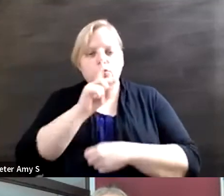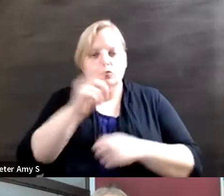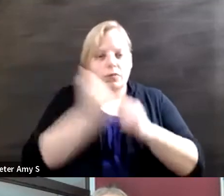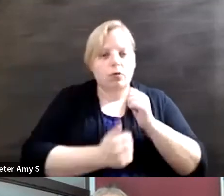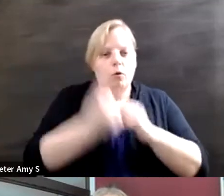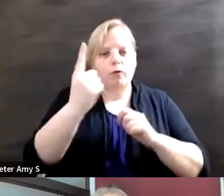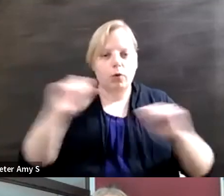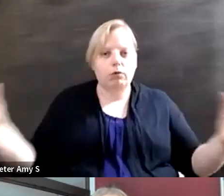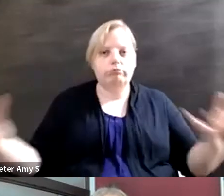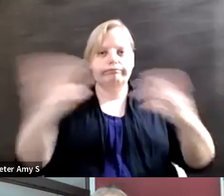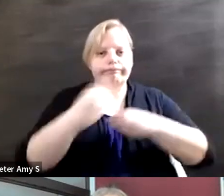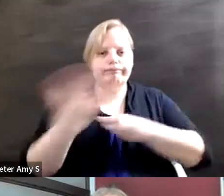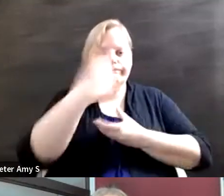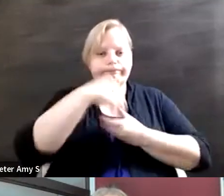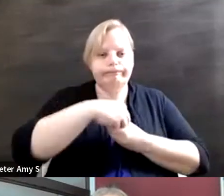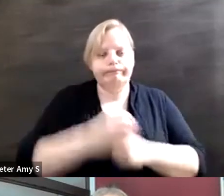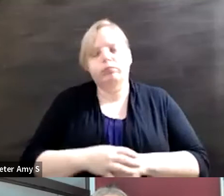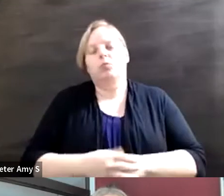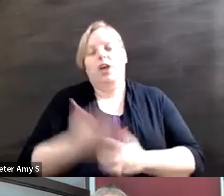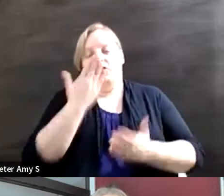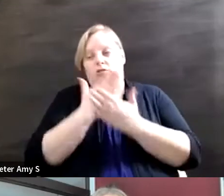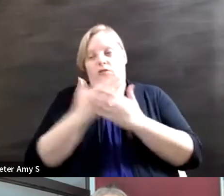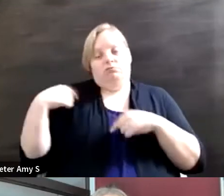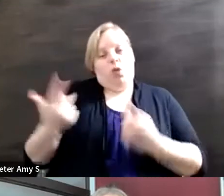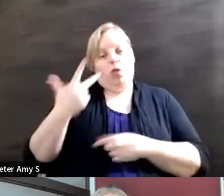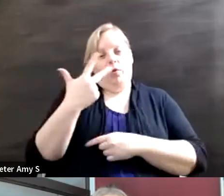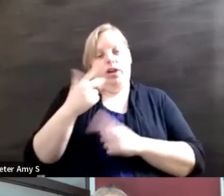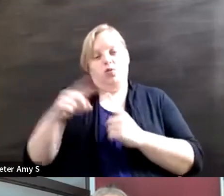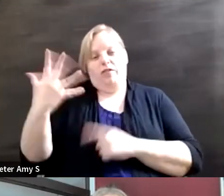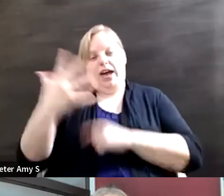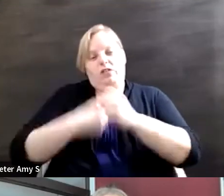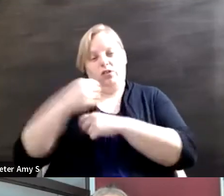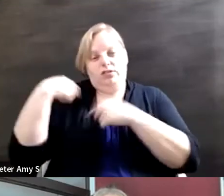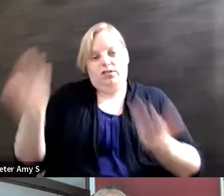gotten some good pushback over the last three to five years in the U.S. on persons of color